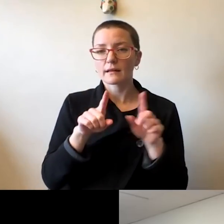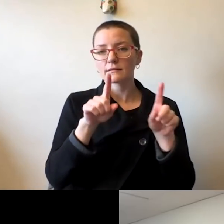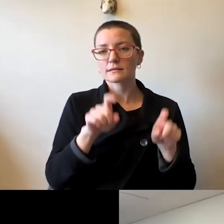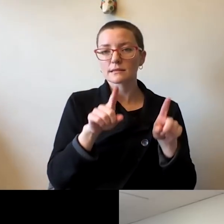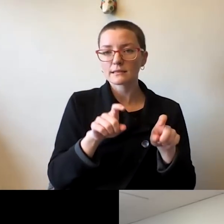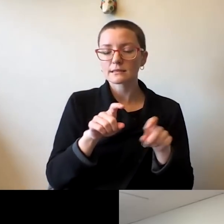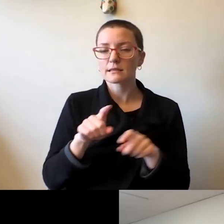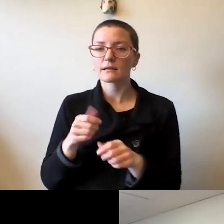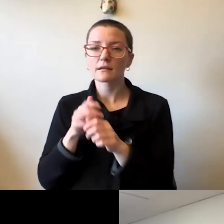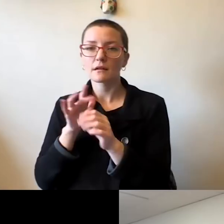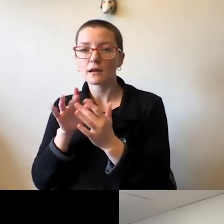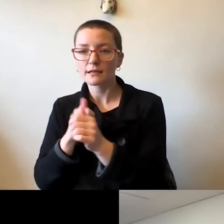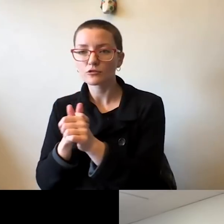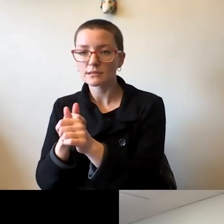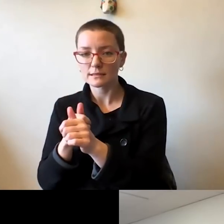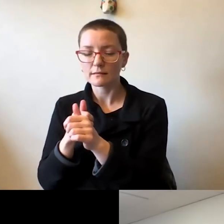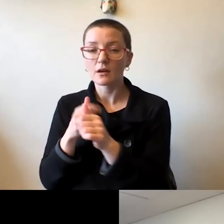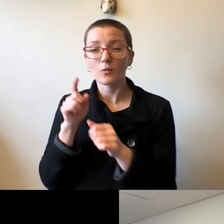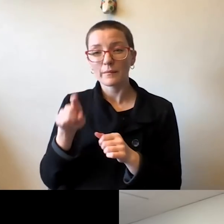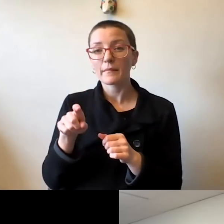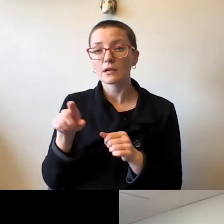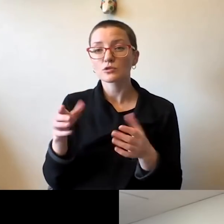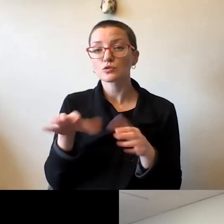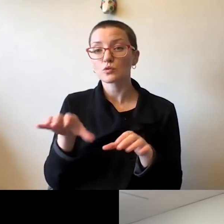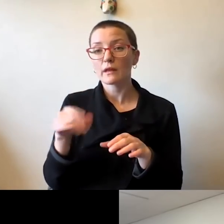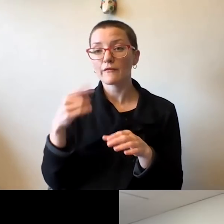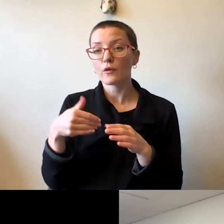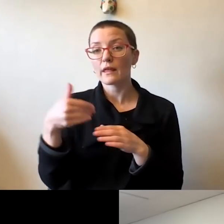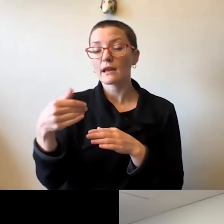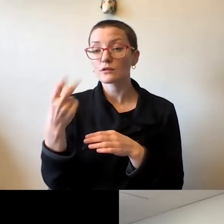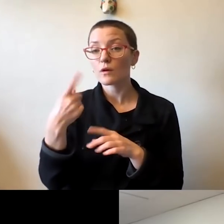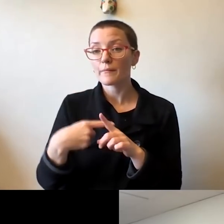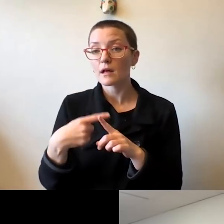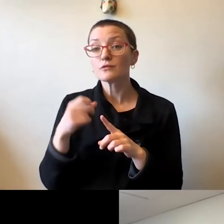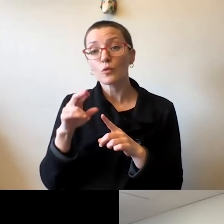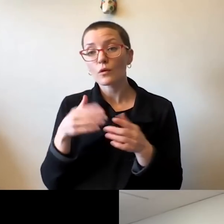we believe for at least the next 12 months, if not beyond.